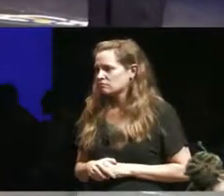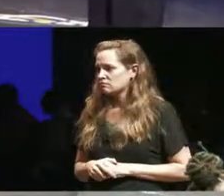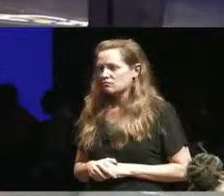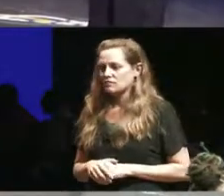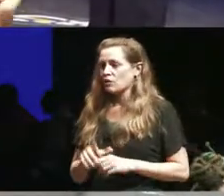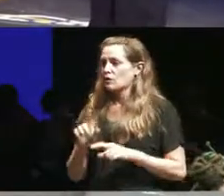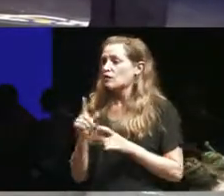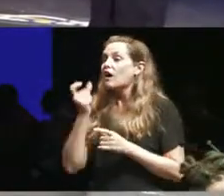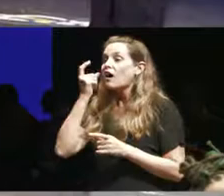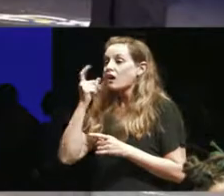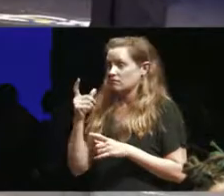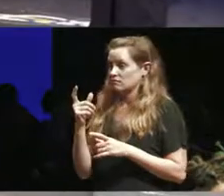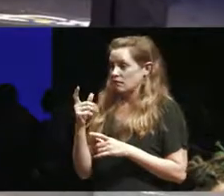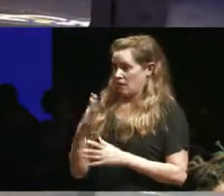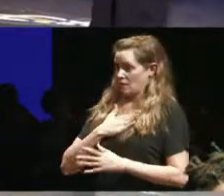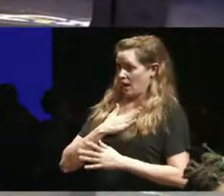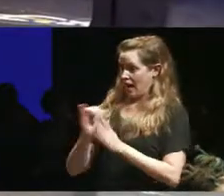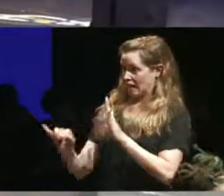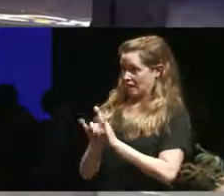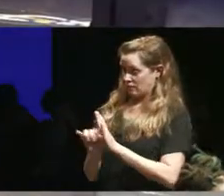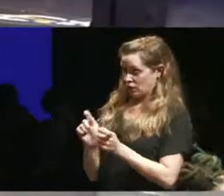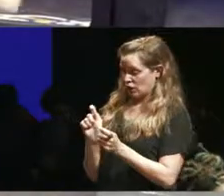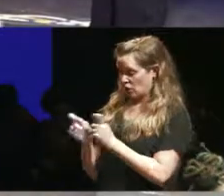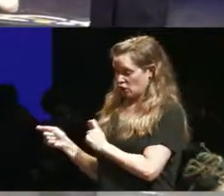separate out parts of our identities so that when we're thinking and imagining